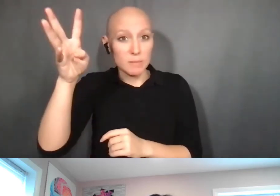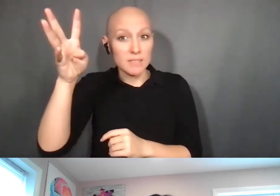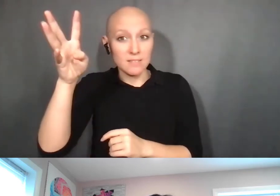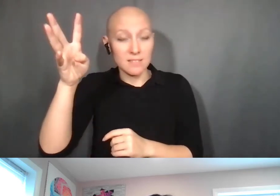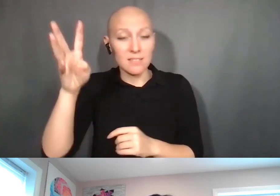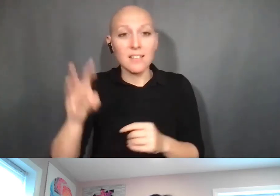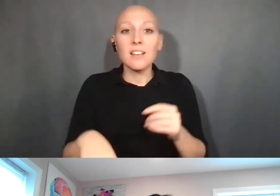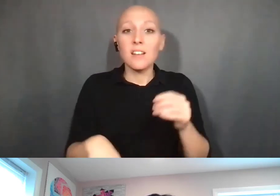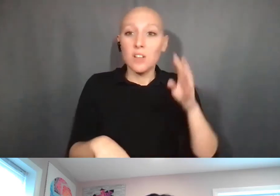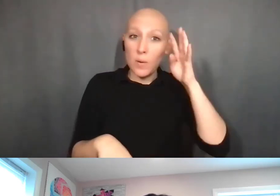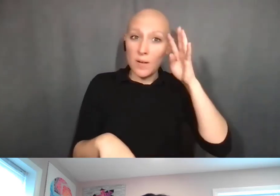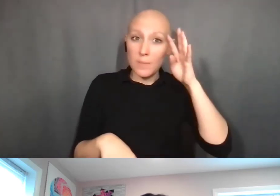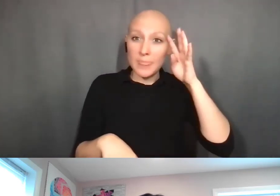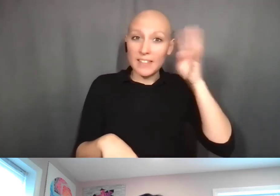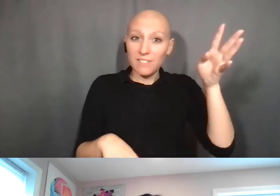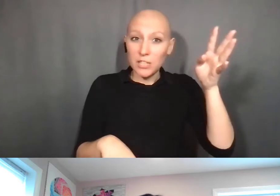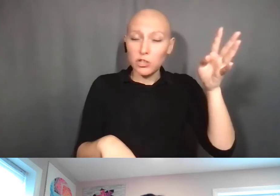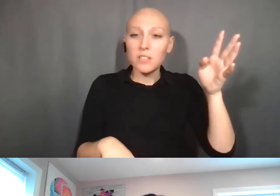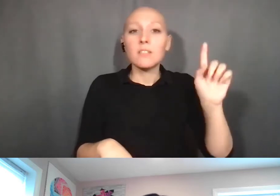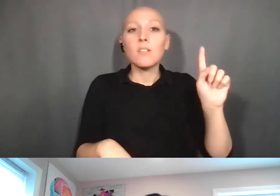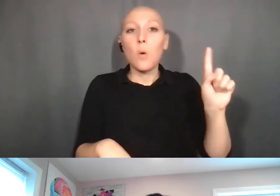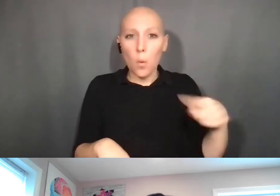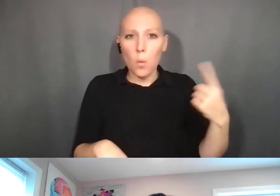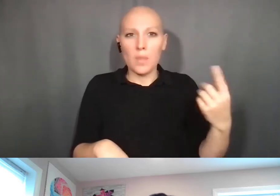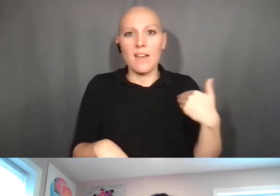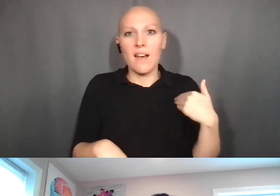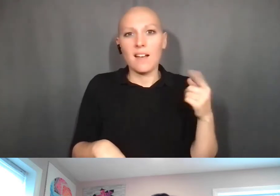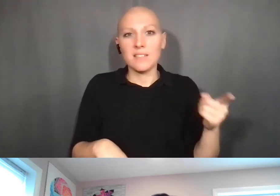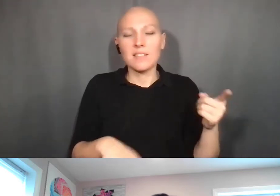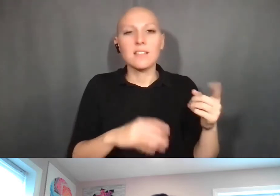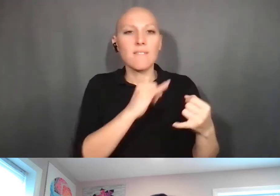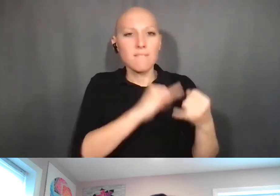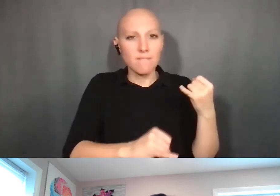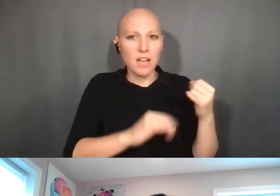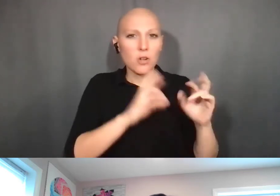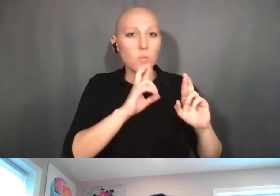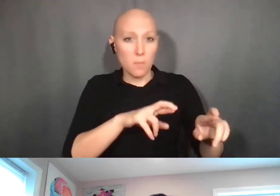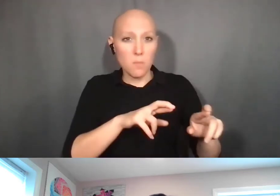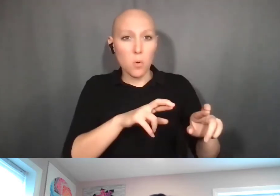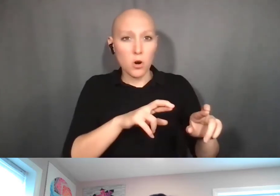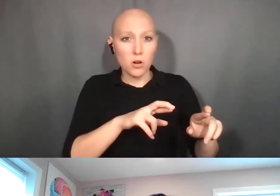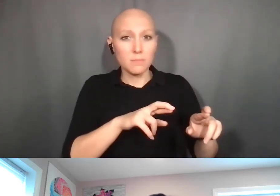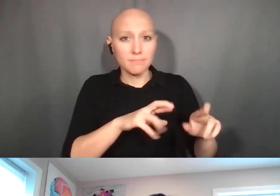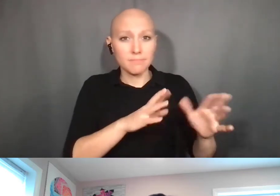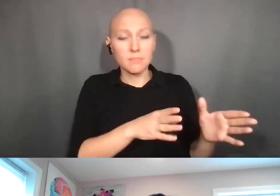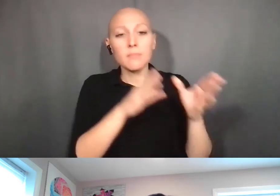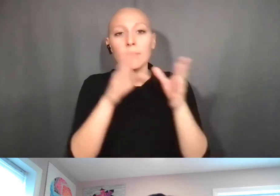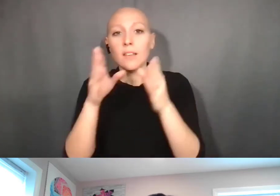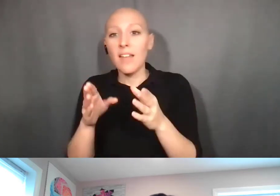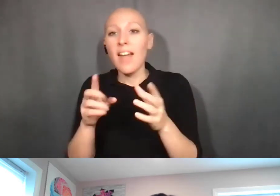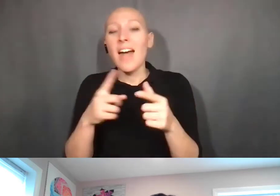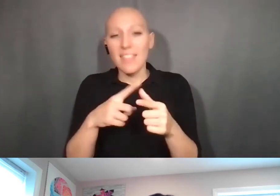per grant, invention-side, is the invention side,